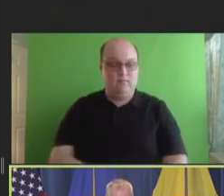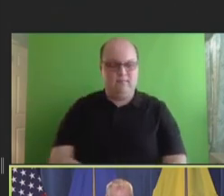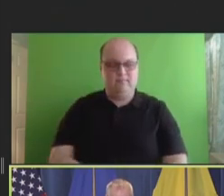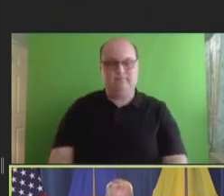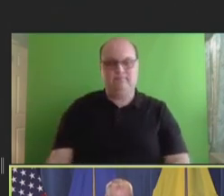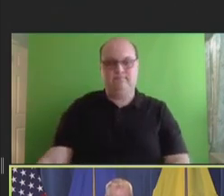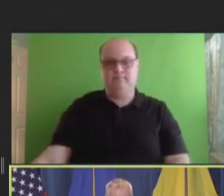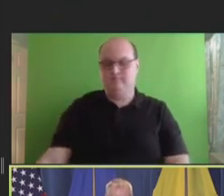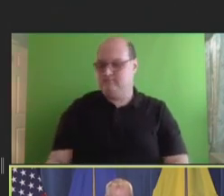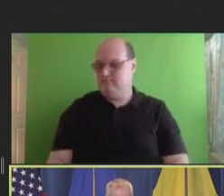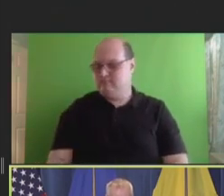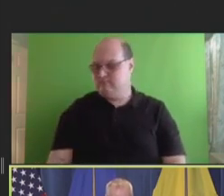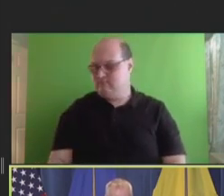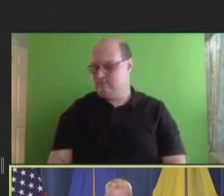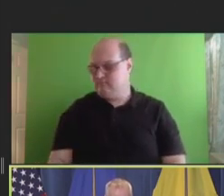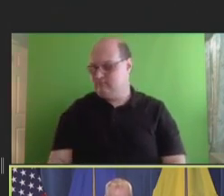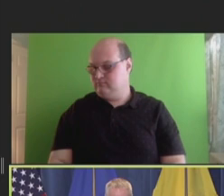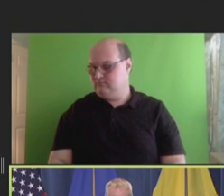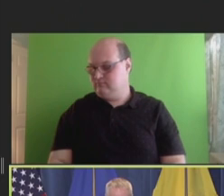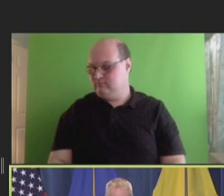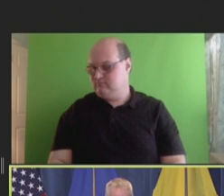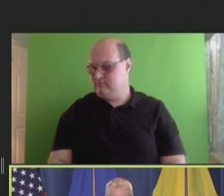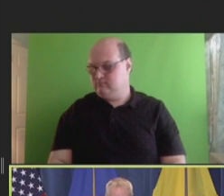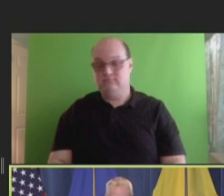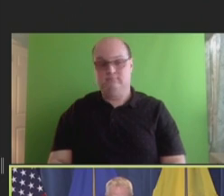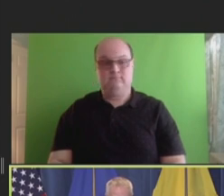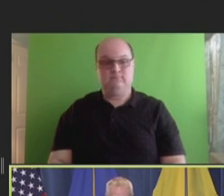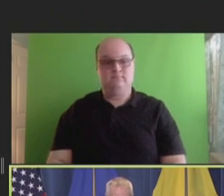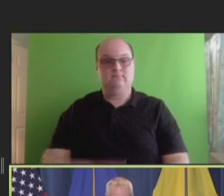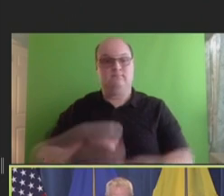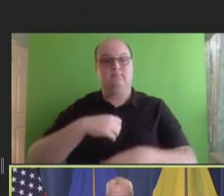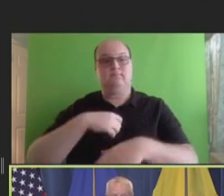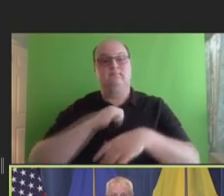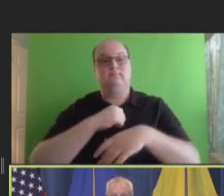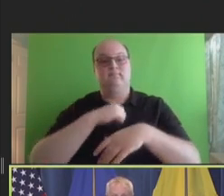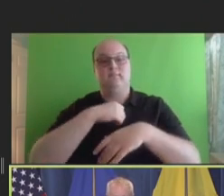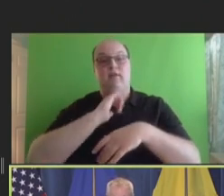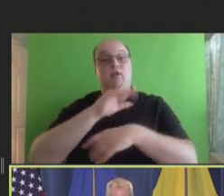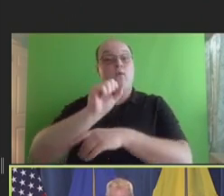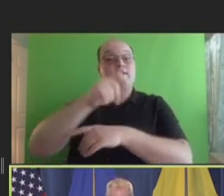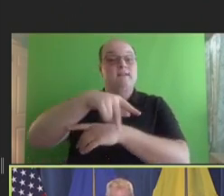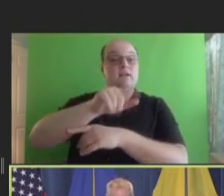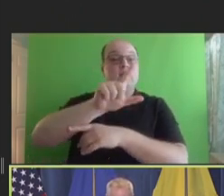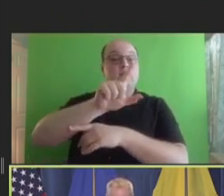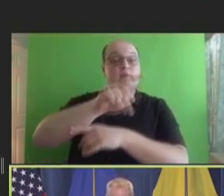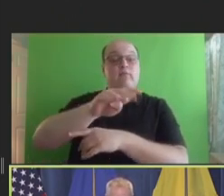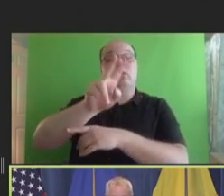And finally, as a reminder, please place September 21st to 22nd, 2023, on your calendar for the